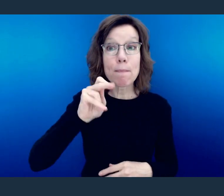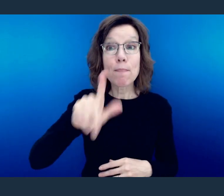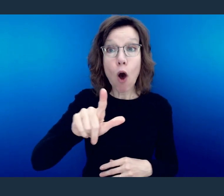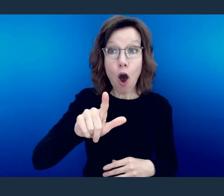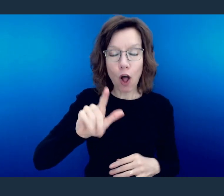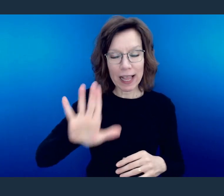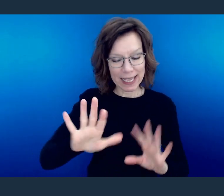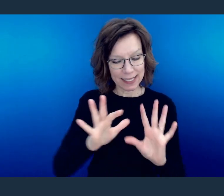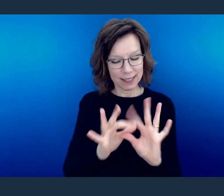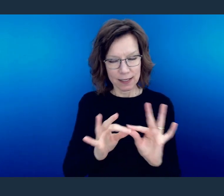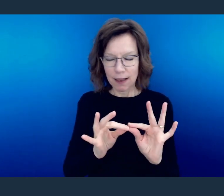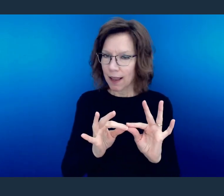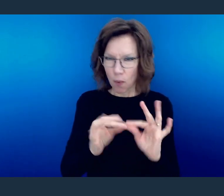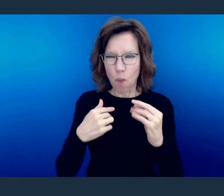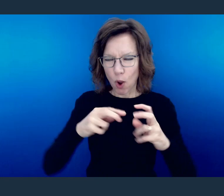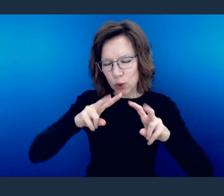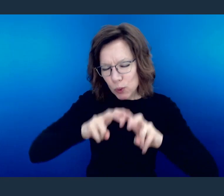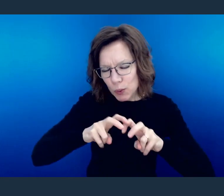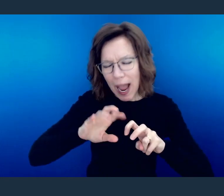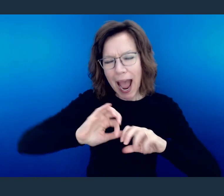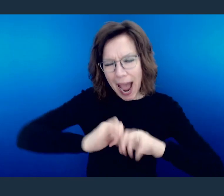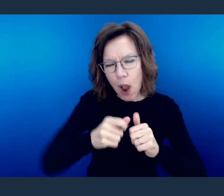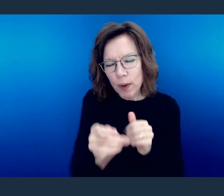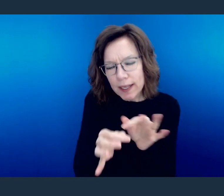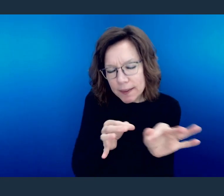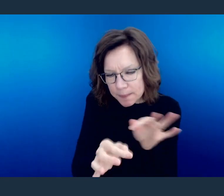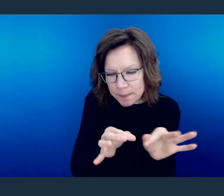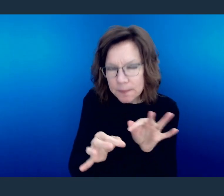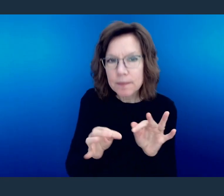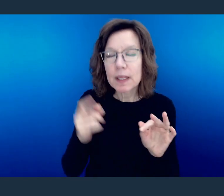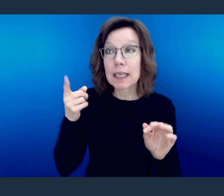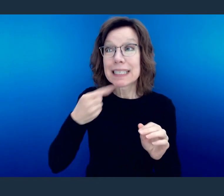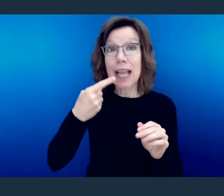is loaded and packed, so stick with me for a second, because here when he says "by testing,"